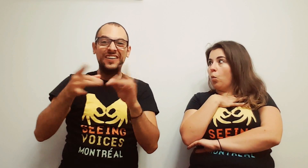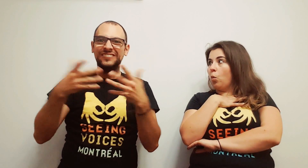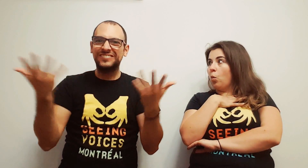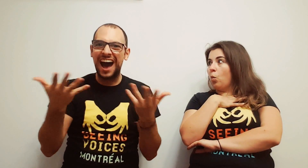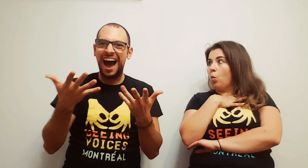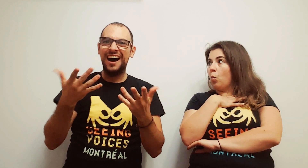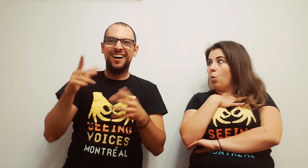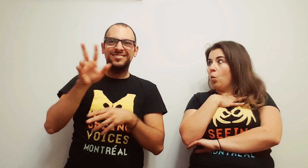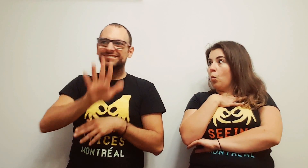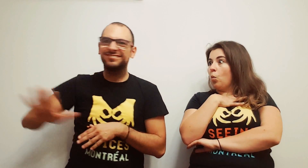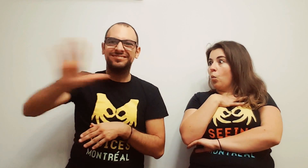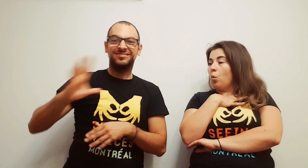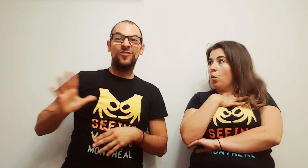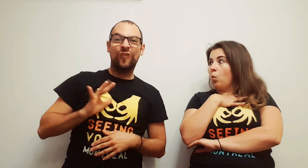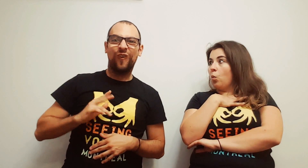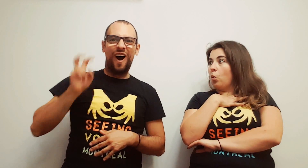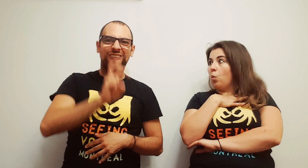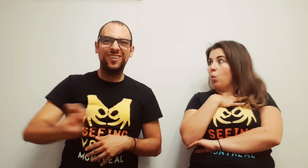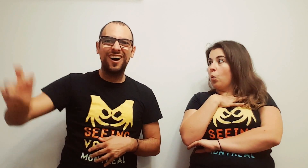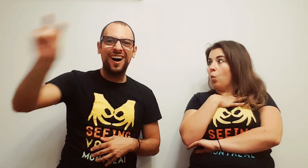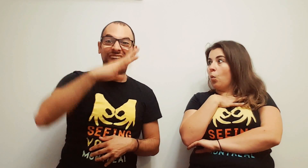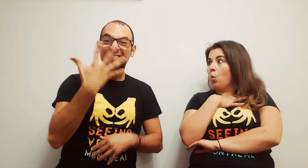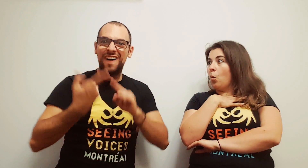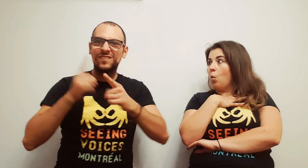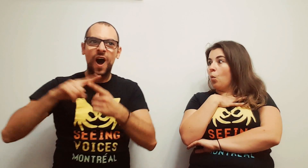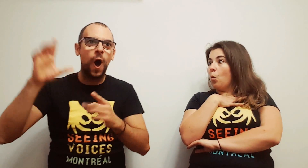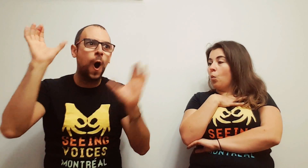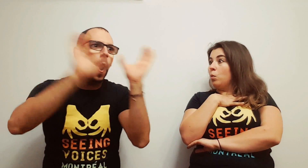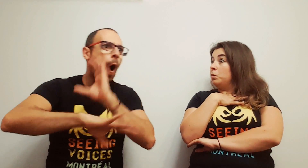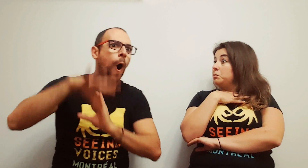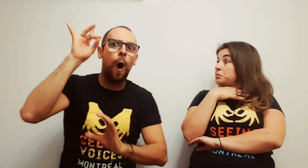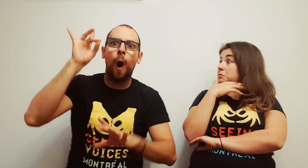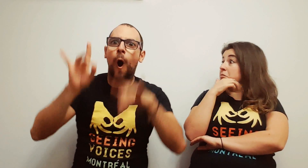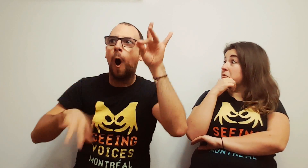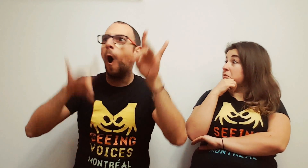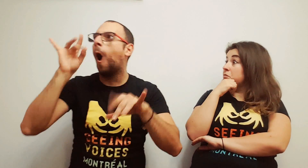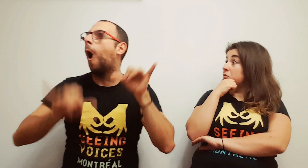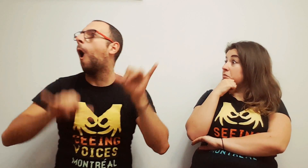The story is about the wild adventures these friends go on,